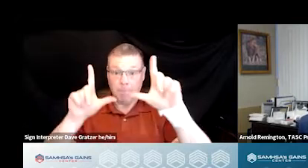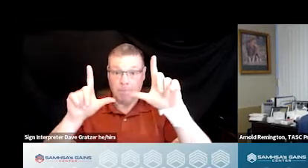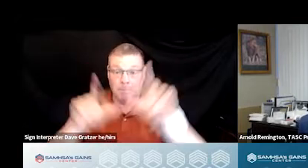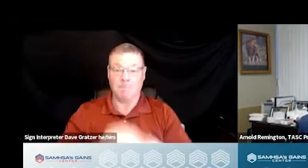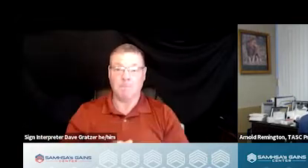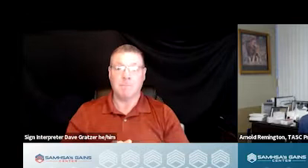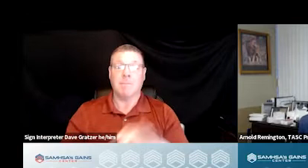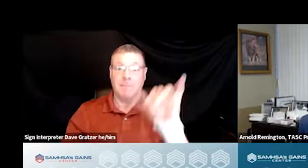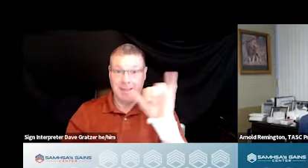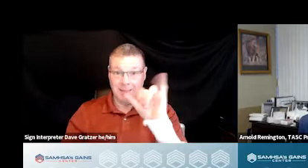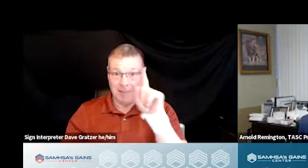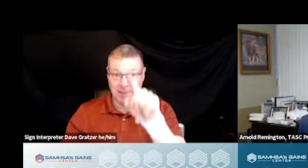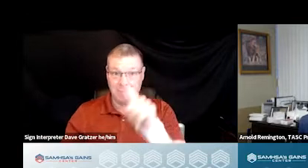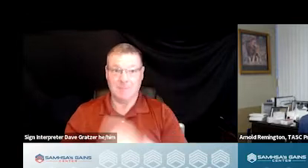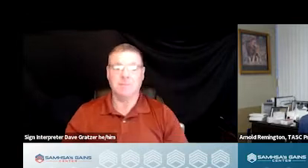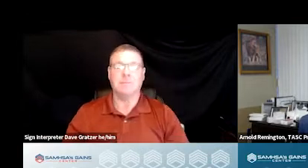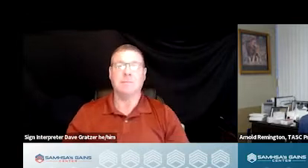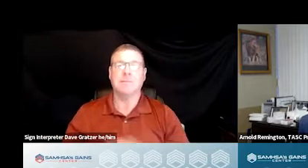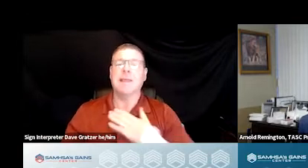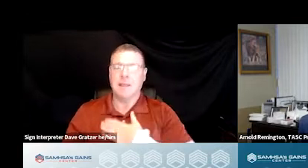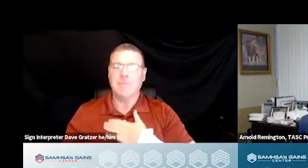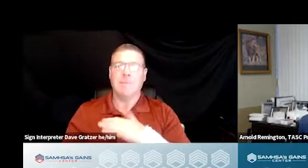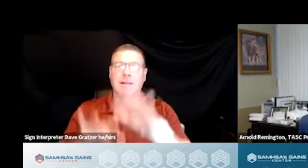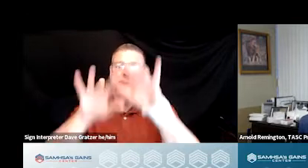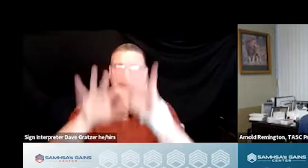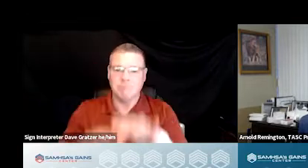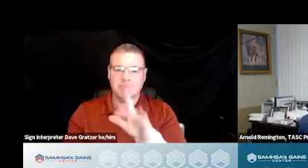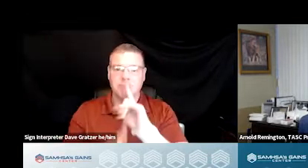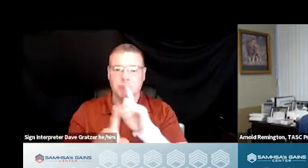such as the one that just did, please enter your responses.